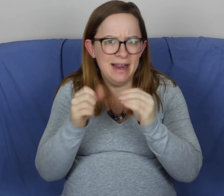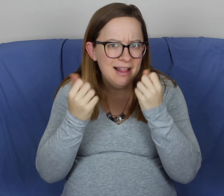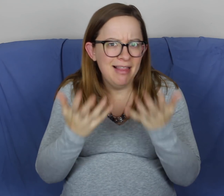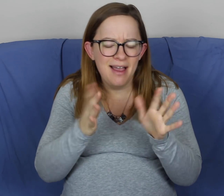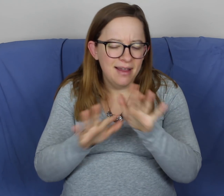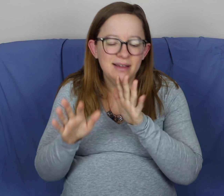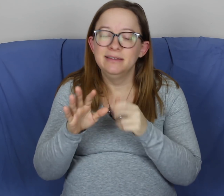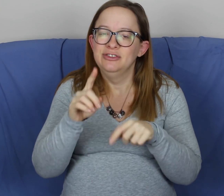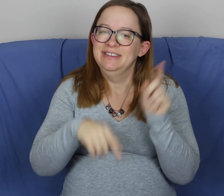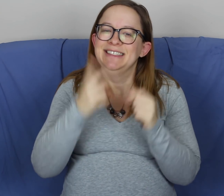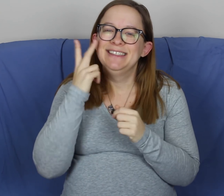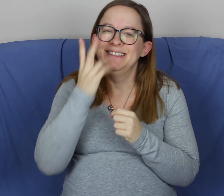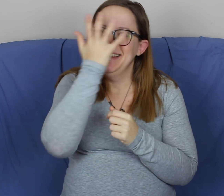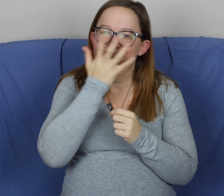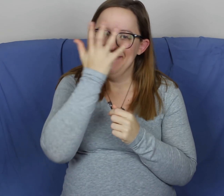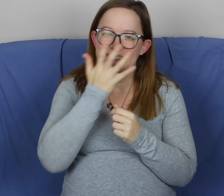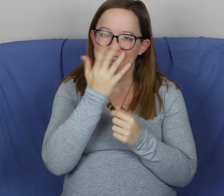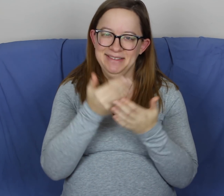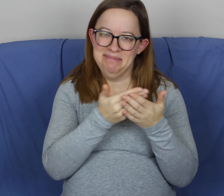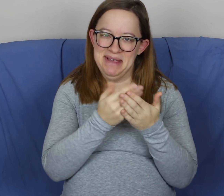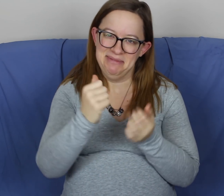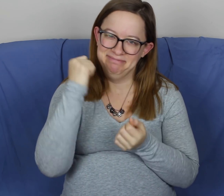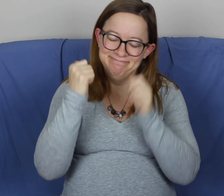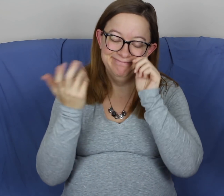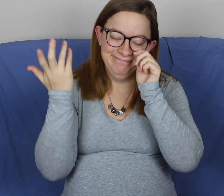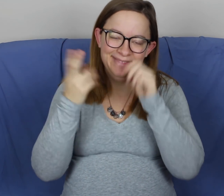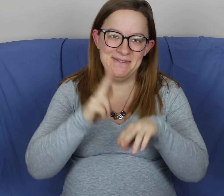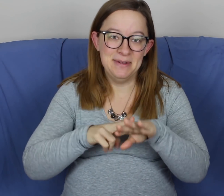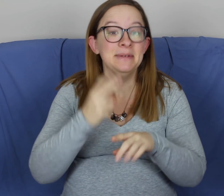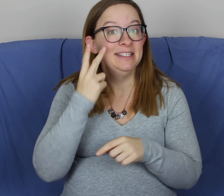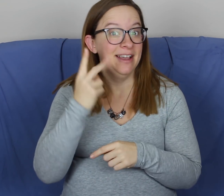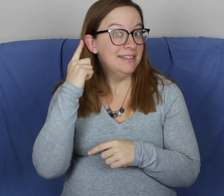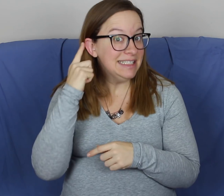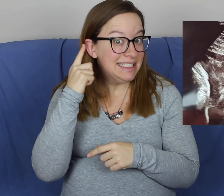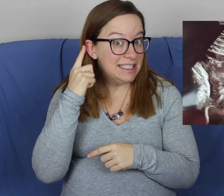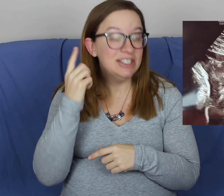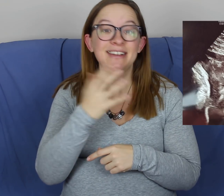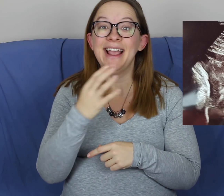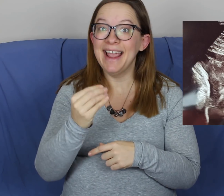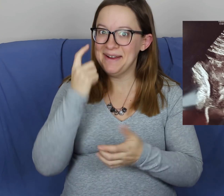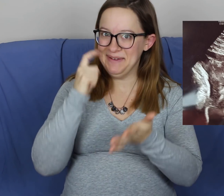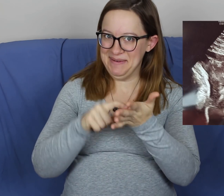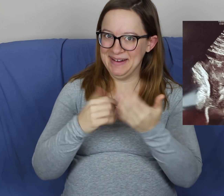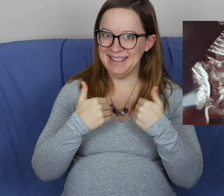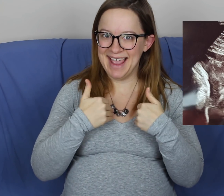The baby was moving a lot. We couldn't see the face. The baby wouldn't let us, of course. We got to see it's little ear